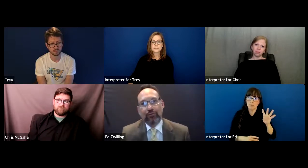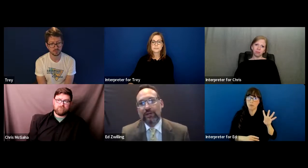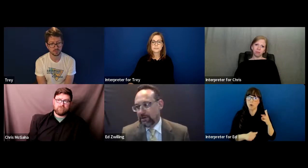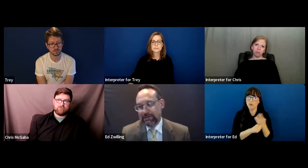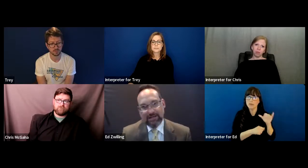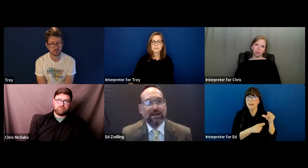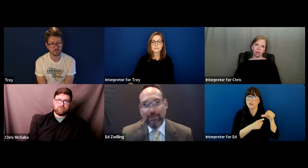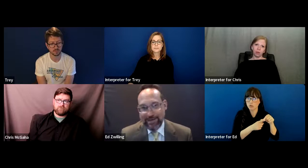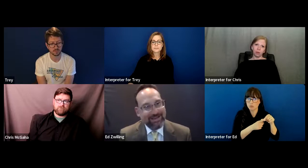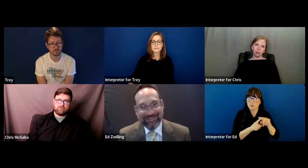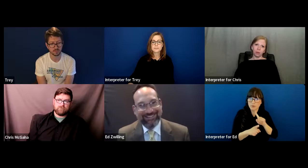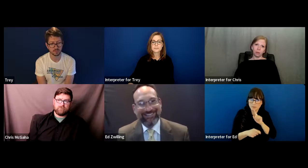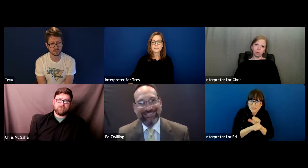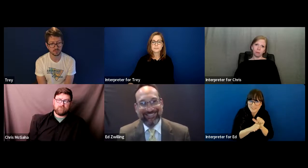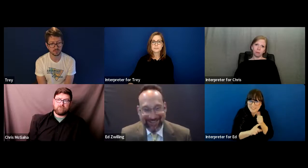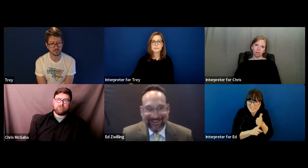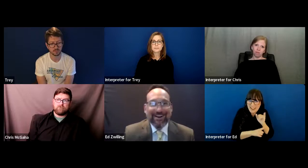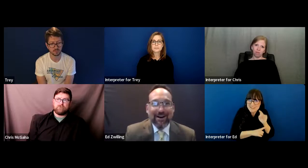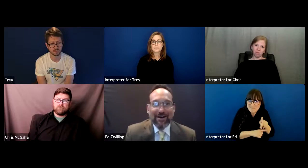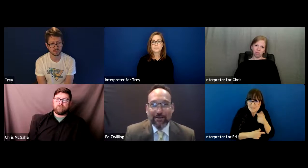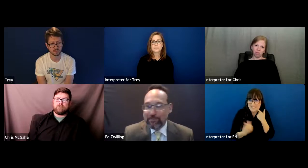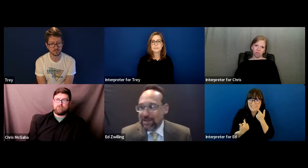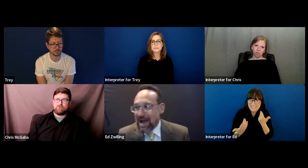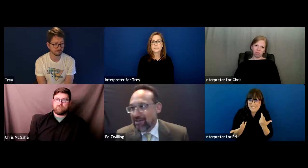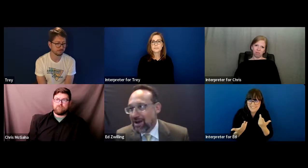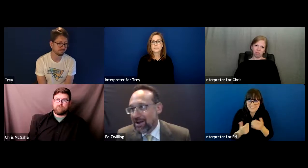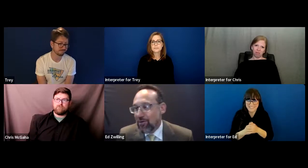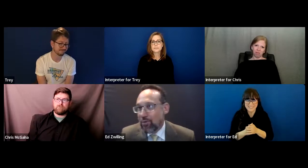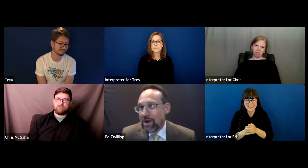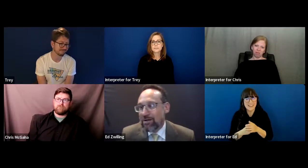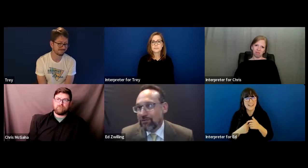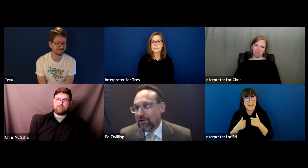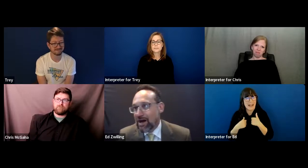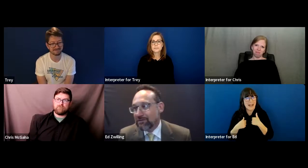when really it's an IEP, are not aware of a lot